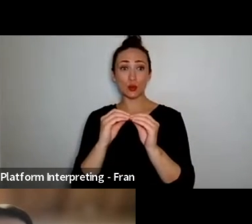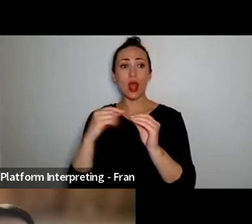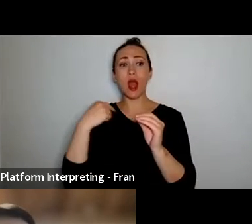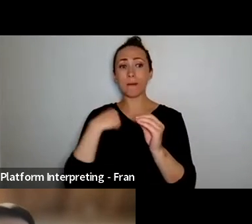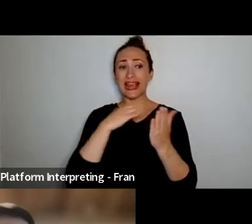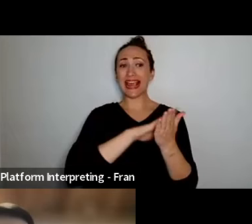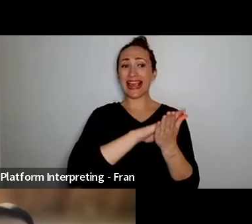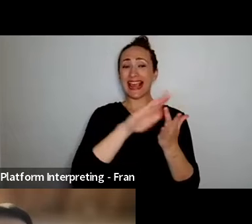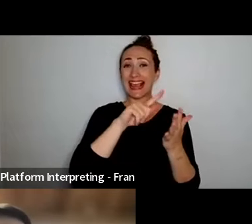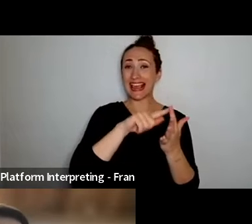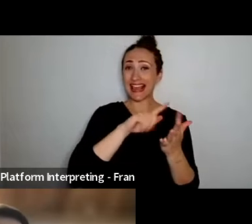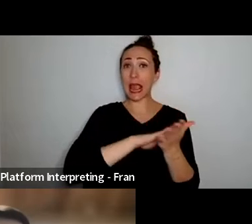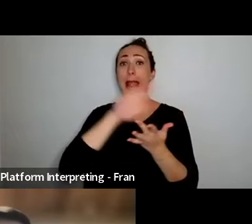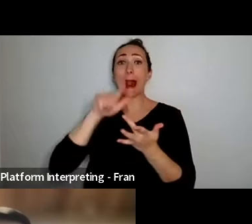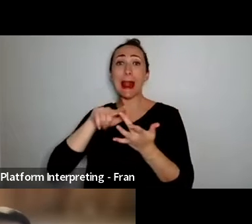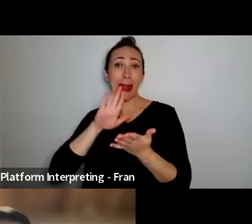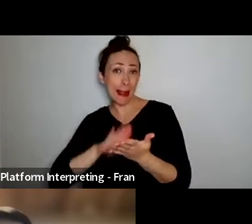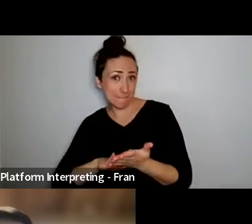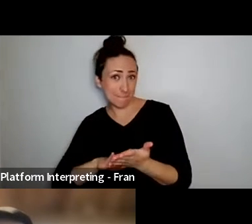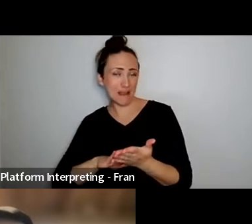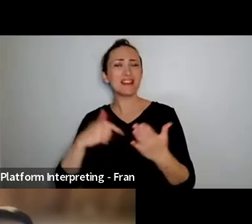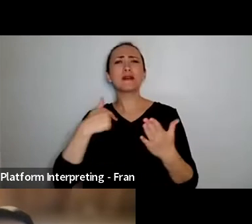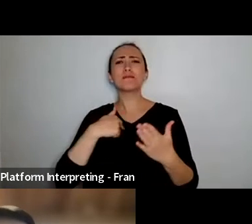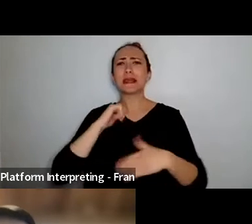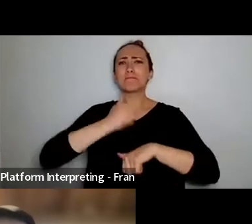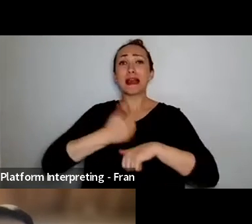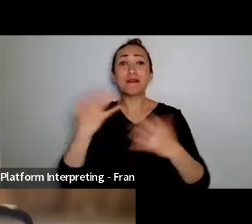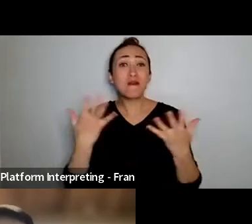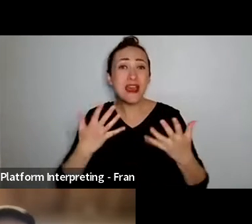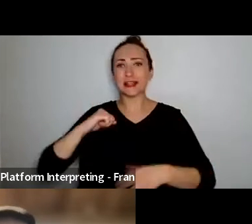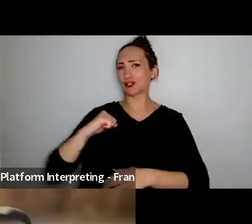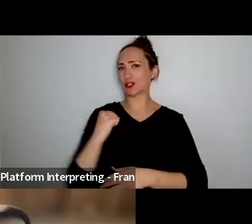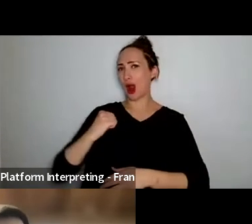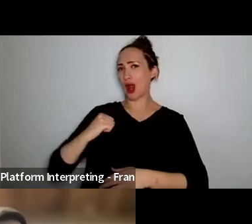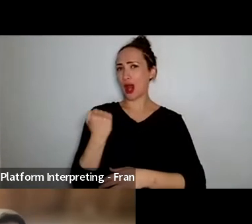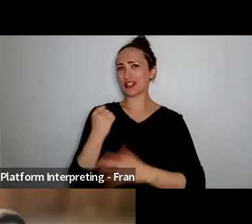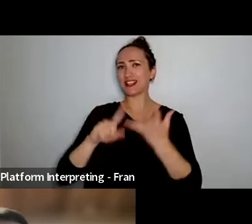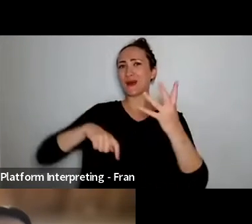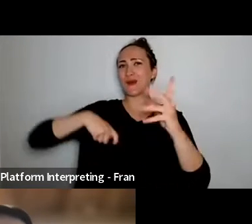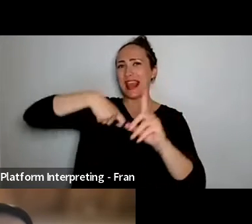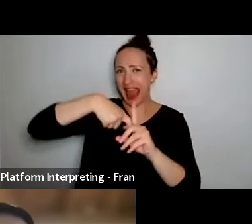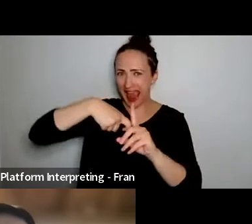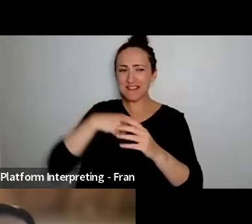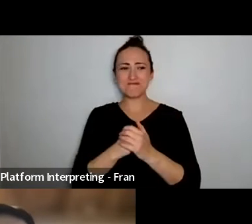calling in today from Scotland in the United Kingdom in my home, actually in my kitchen.